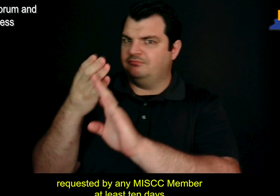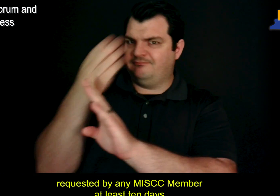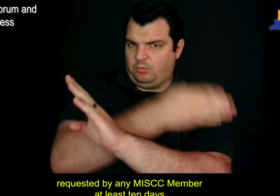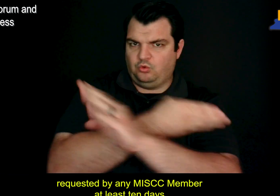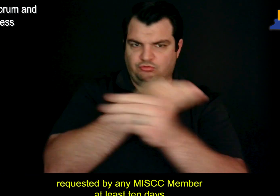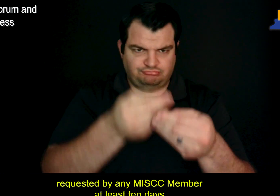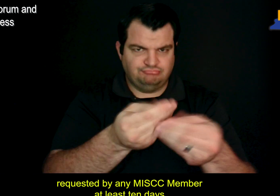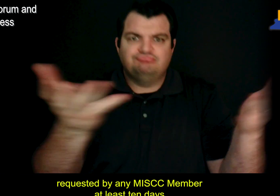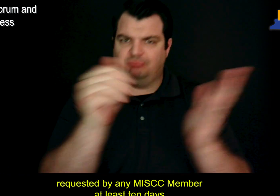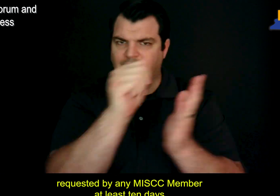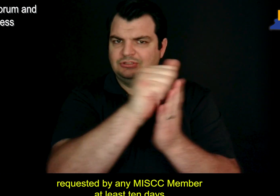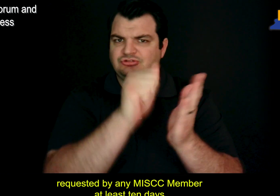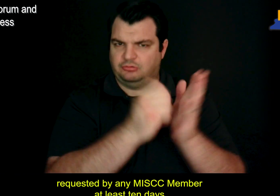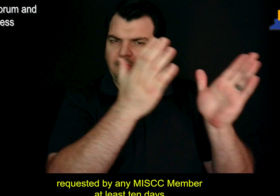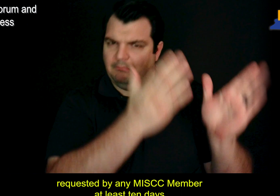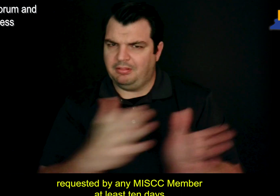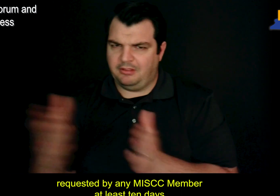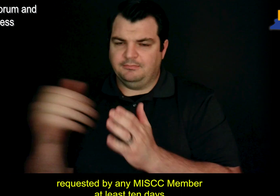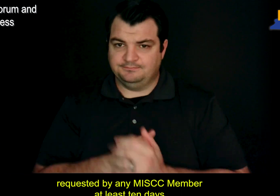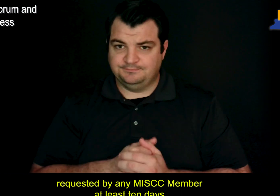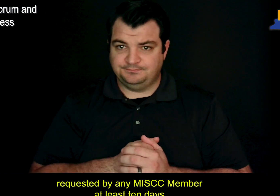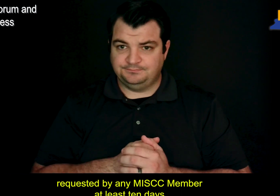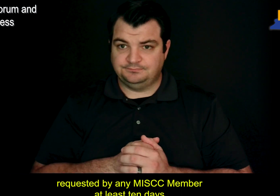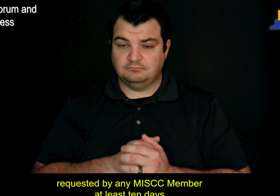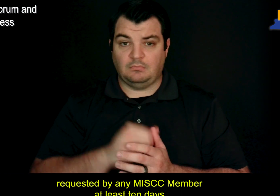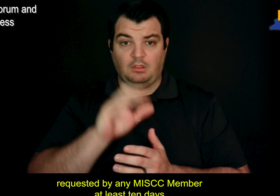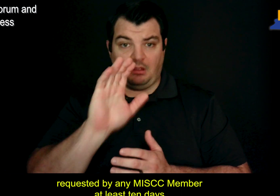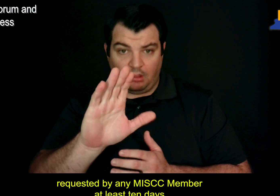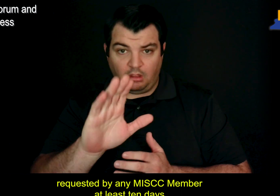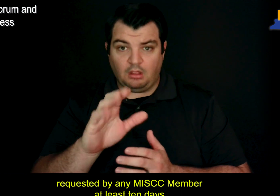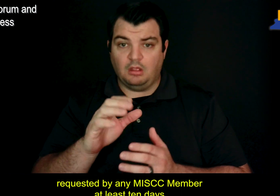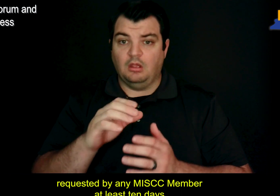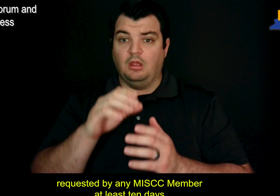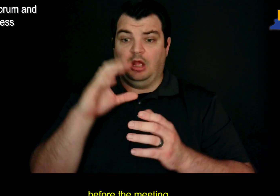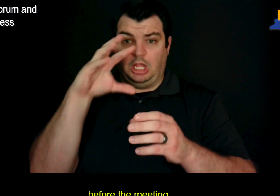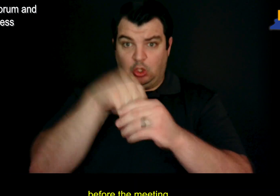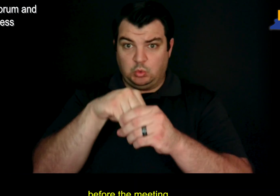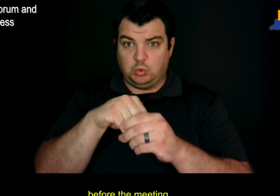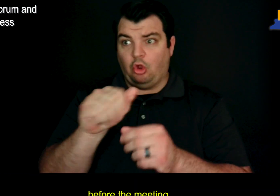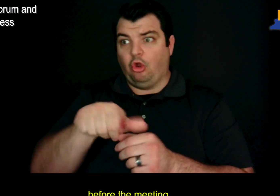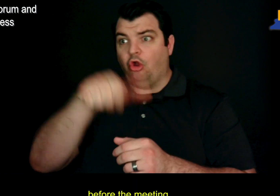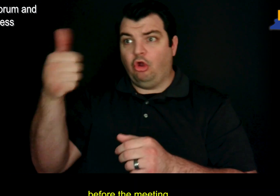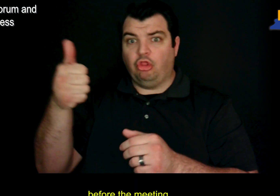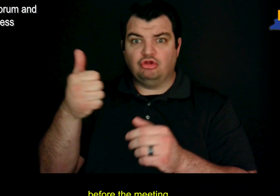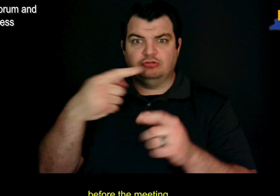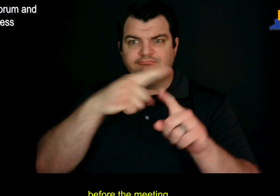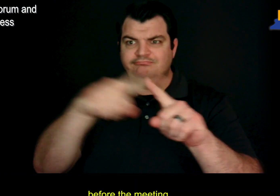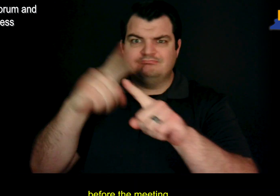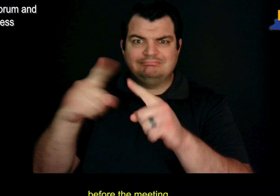requested by any MISCC Member at least ten days before the meeting.